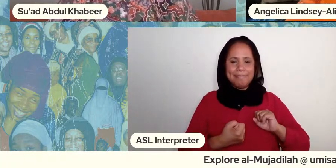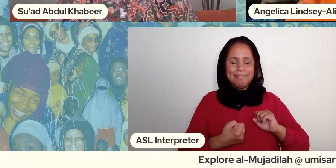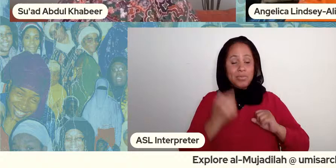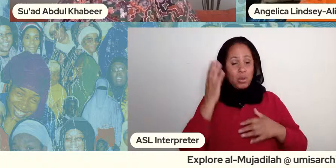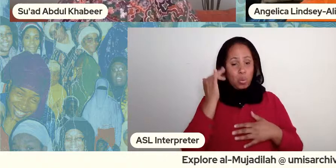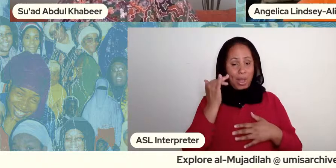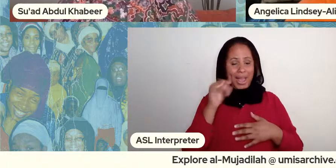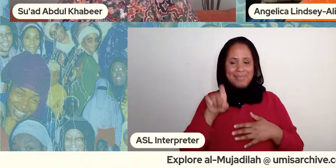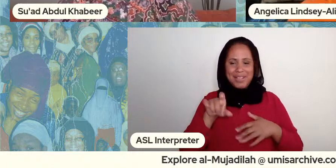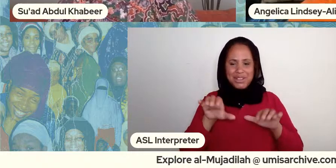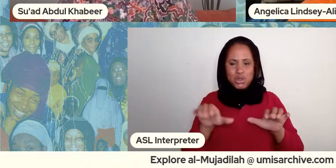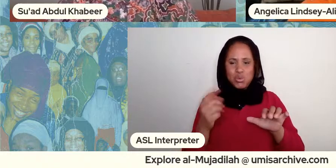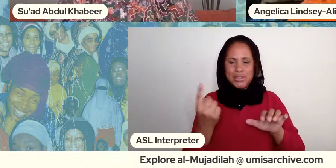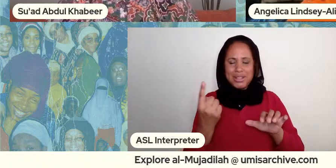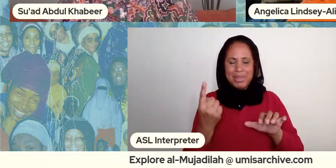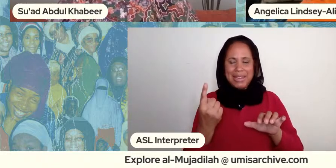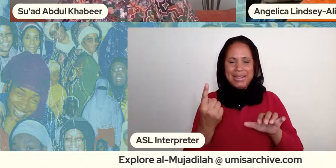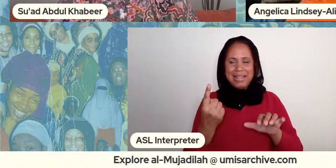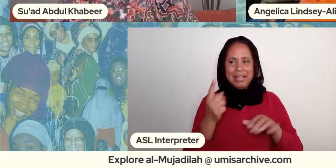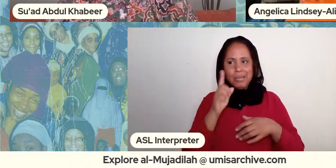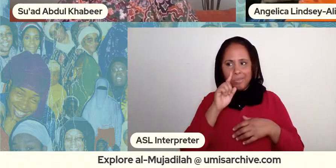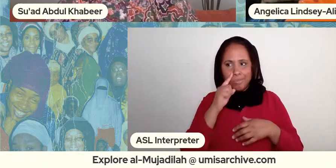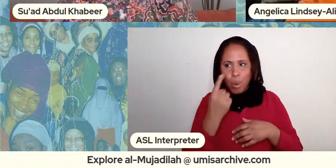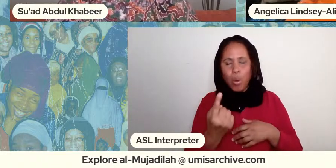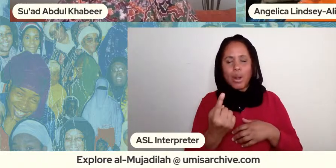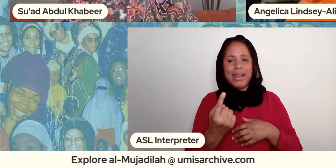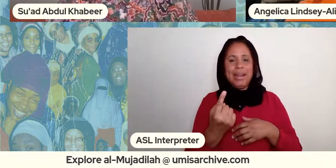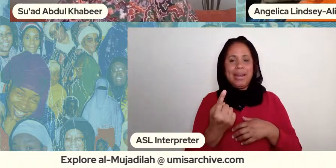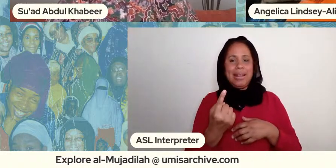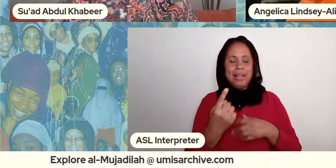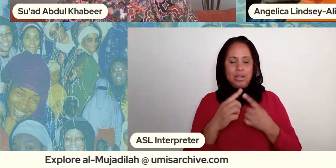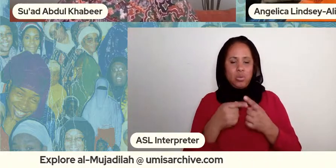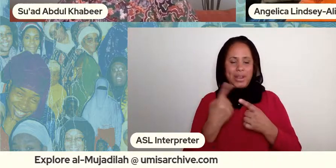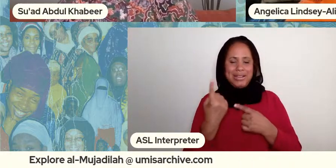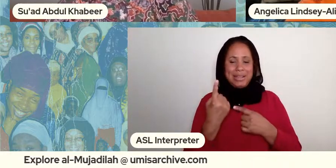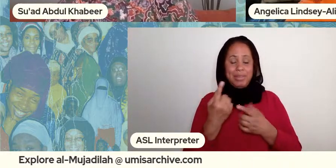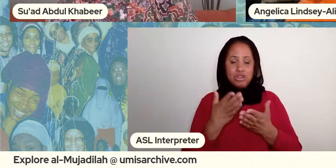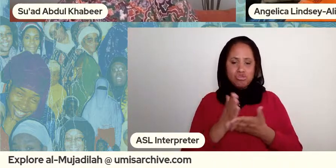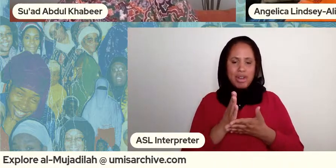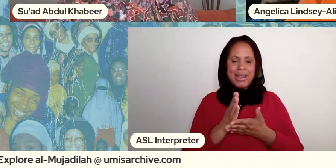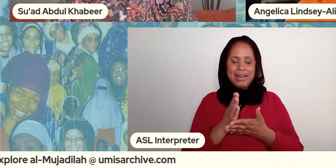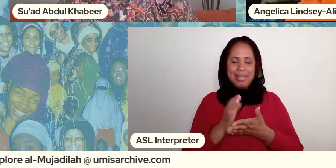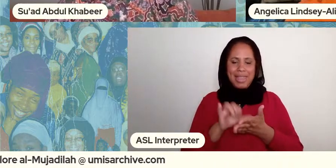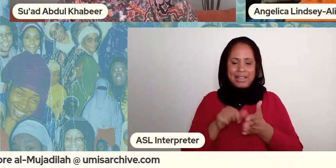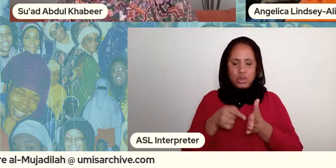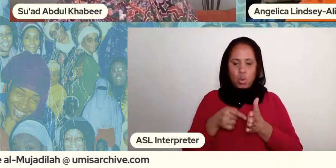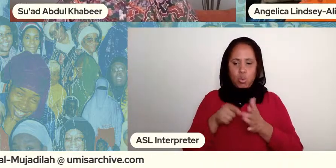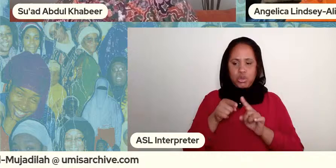that that mundane when it is something that is actually a right that is owed to you yeah you know